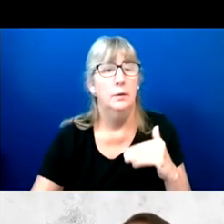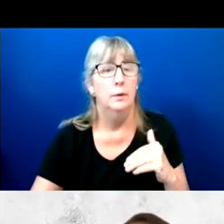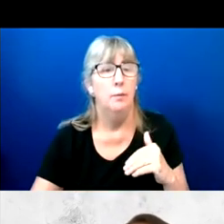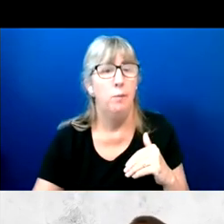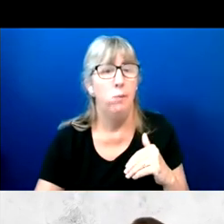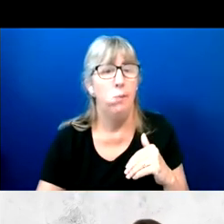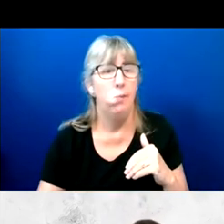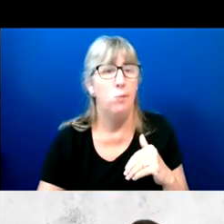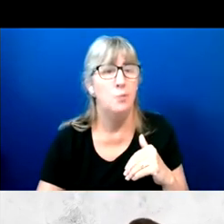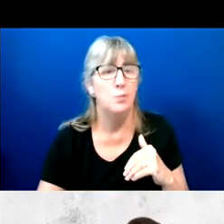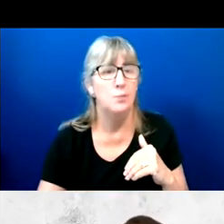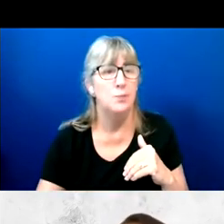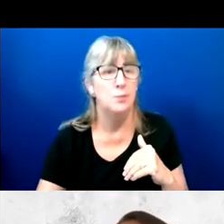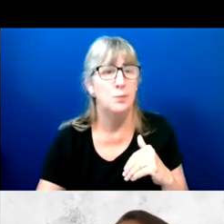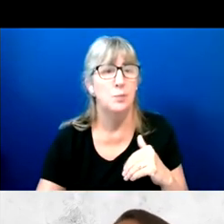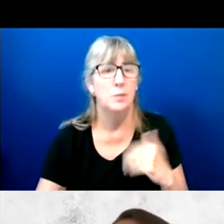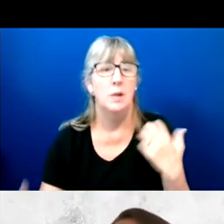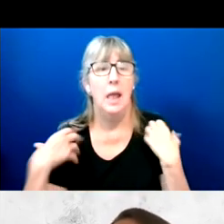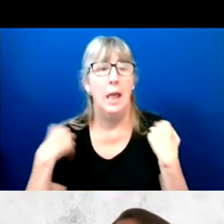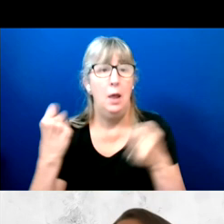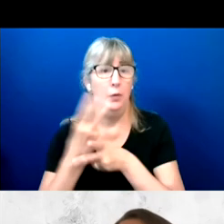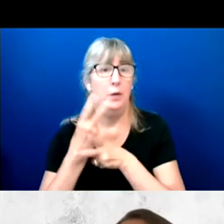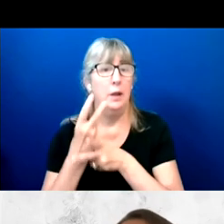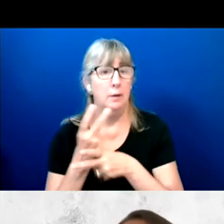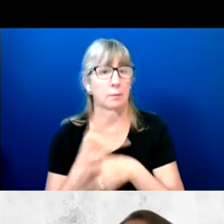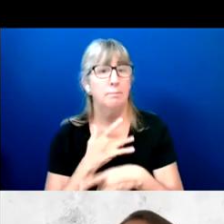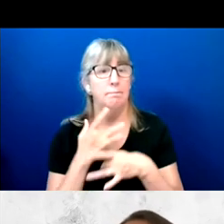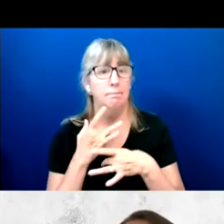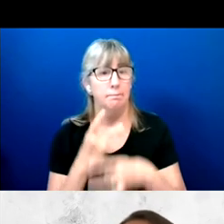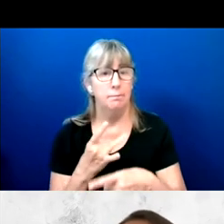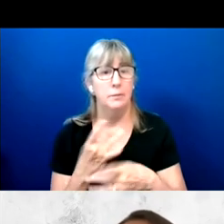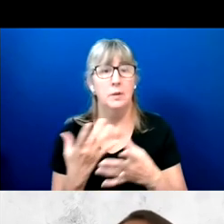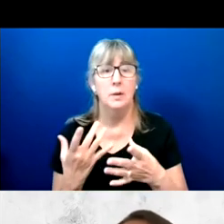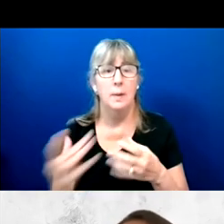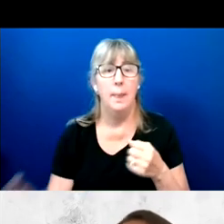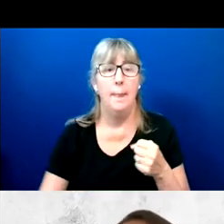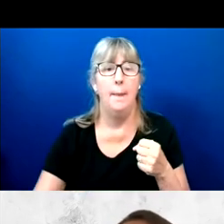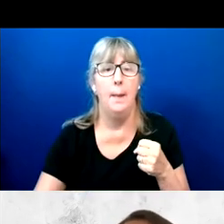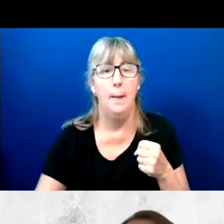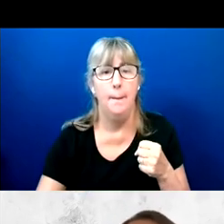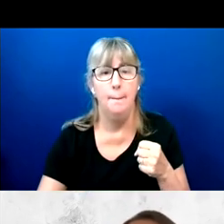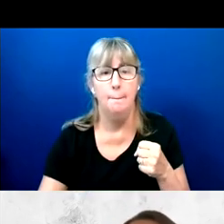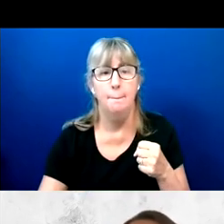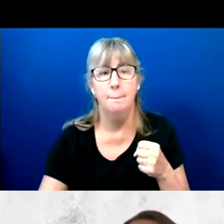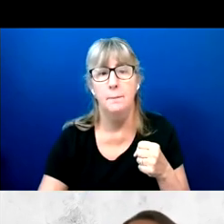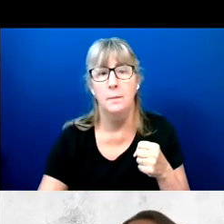In the past, it has been a top issue among surveys of people with disabilities.